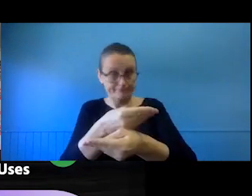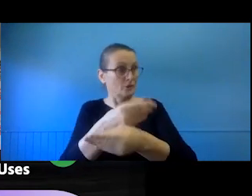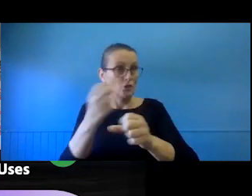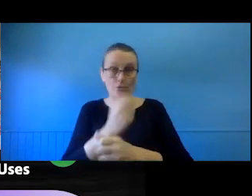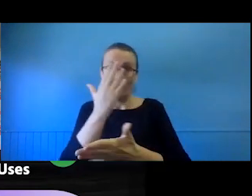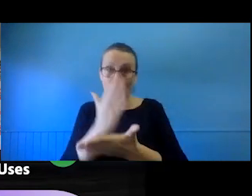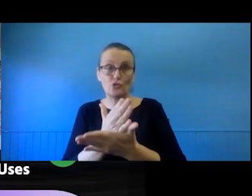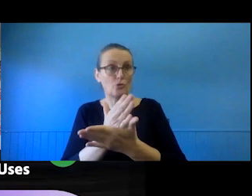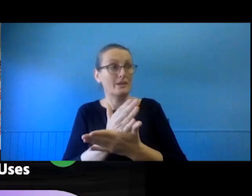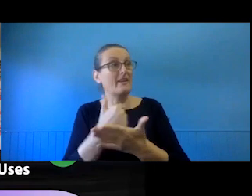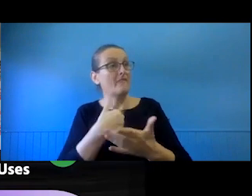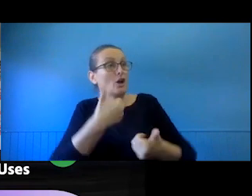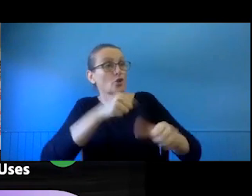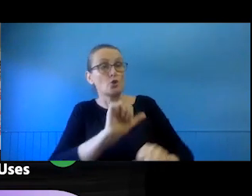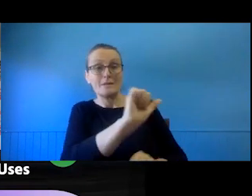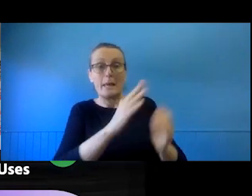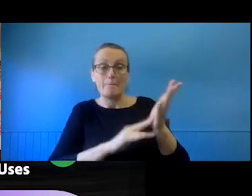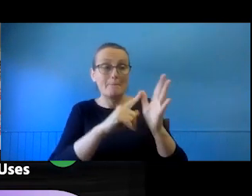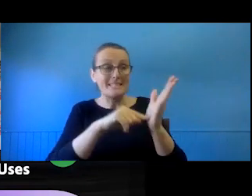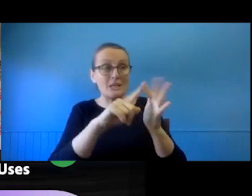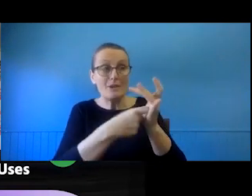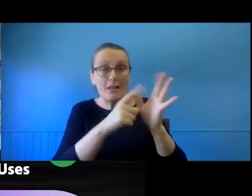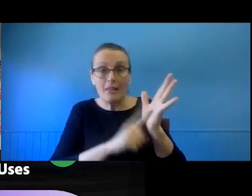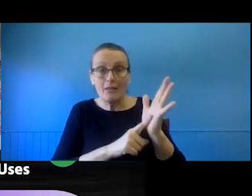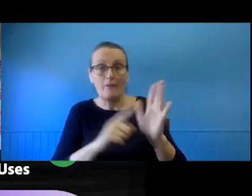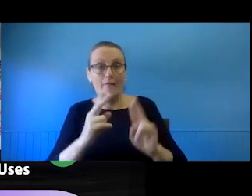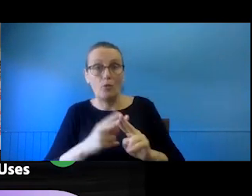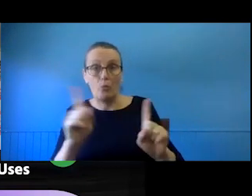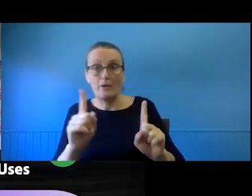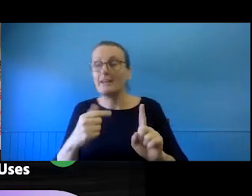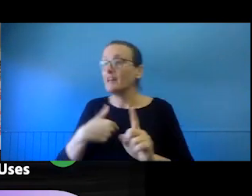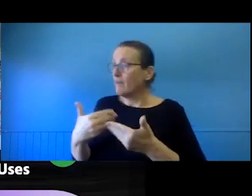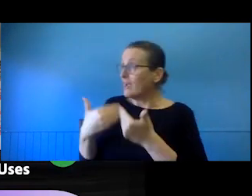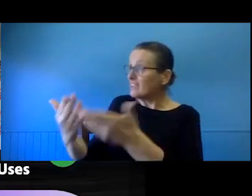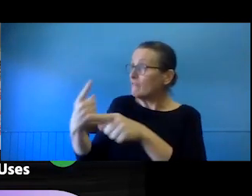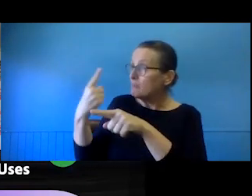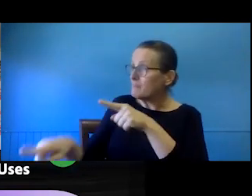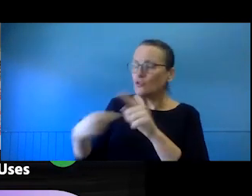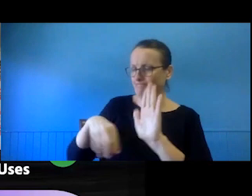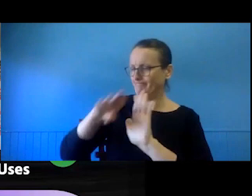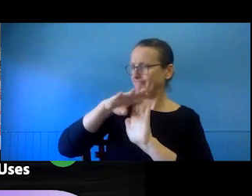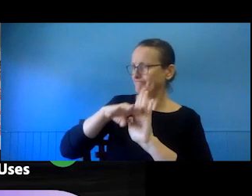what you want to do and that any limitations you want to place on those uses are included in the licence.